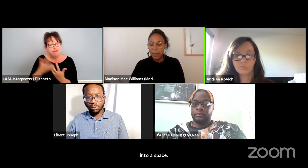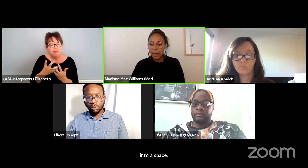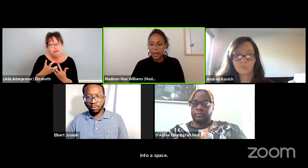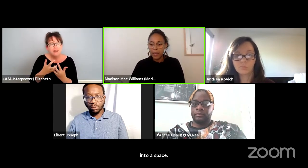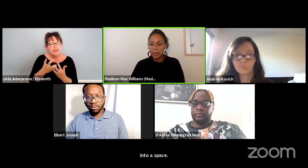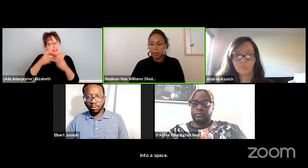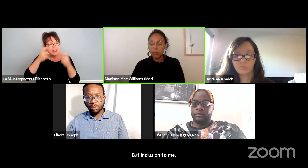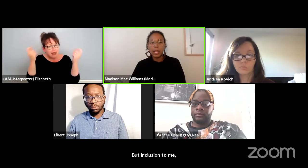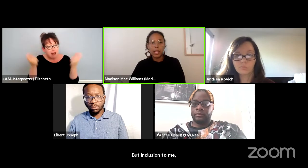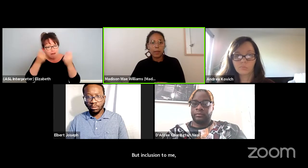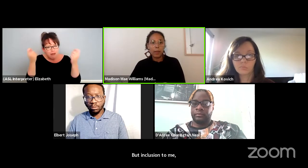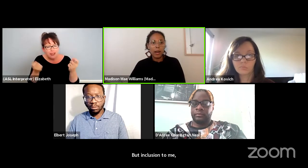and bringing